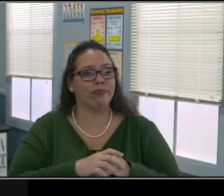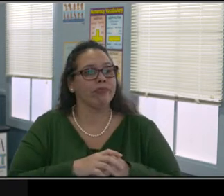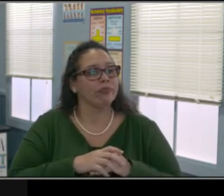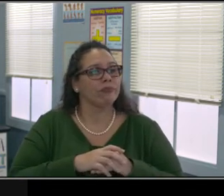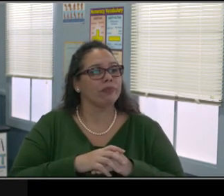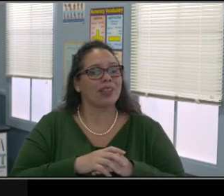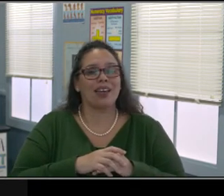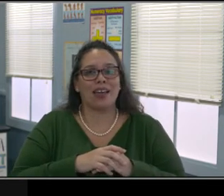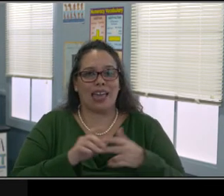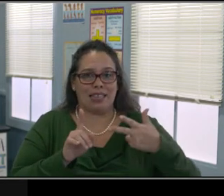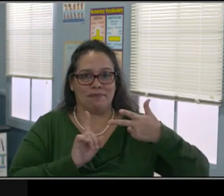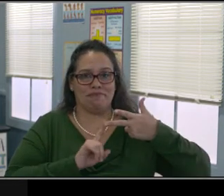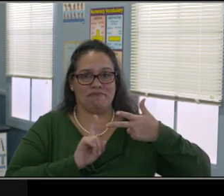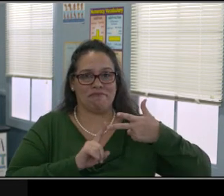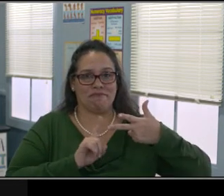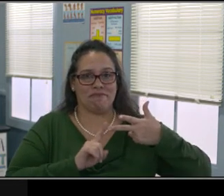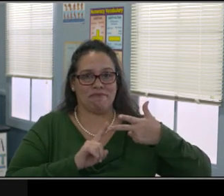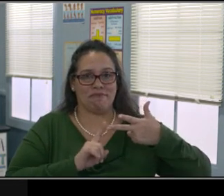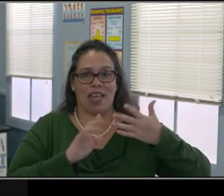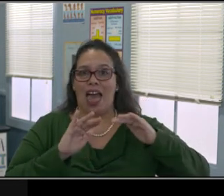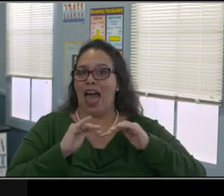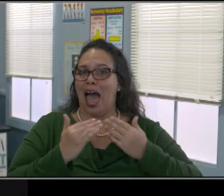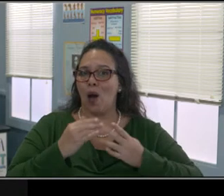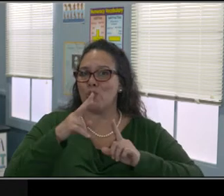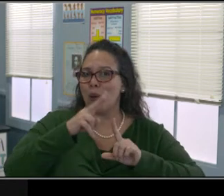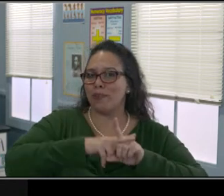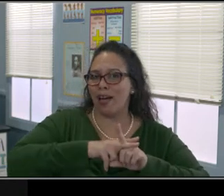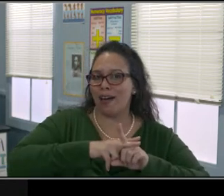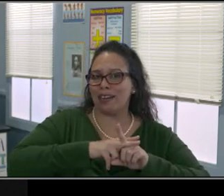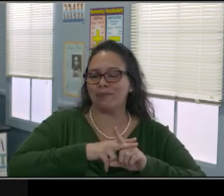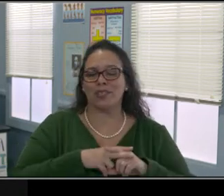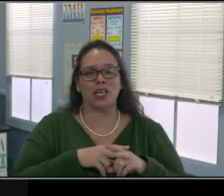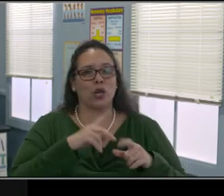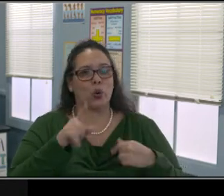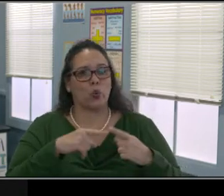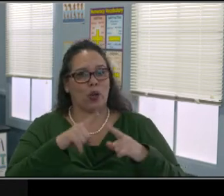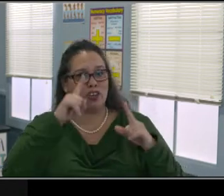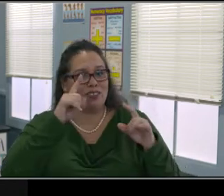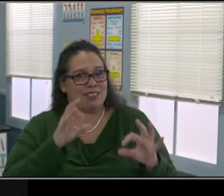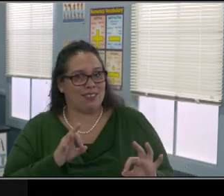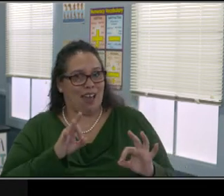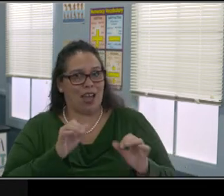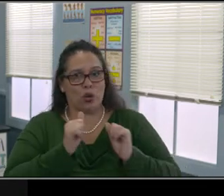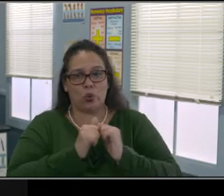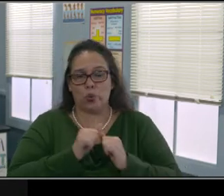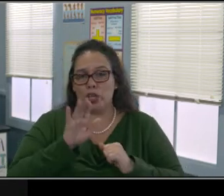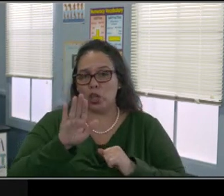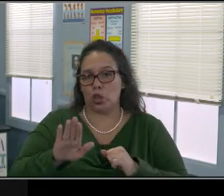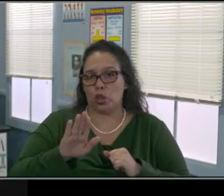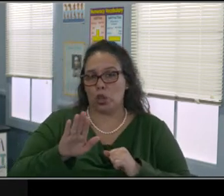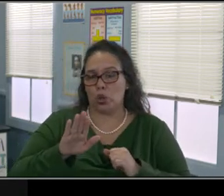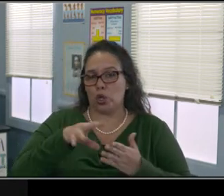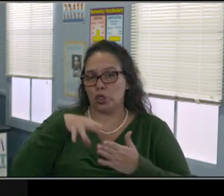when you have some time. Just to go ahead and check out the school of choice website